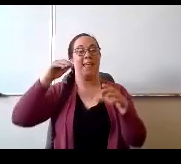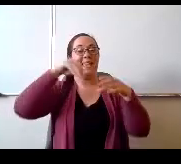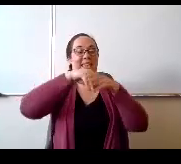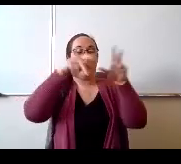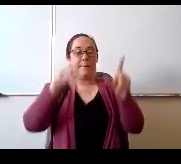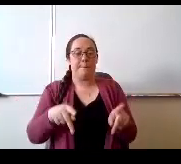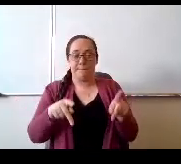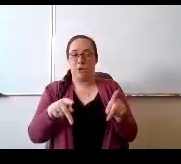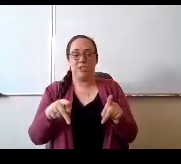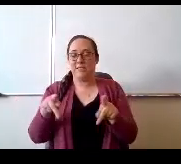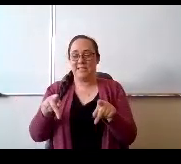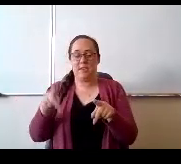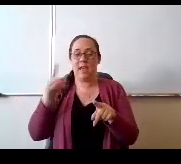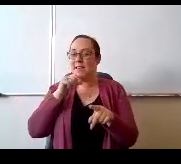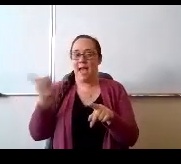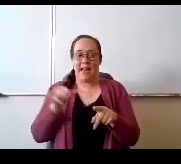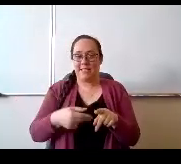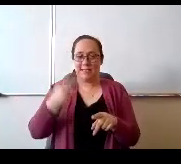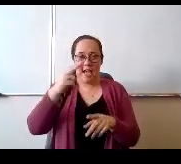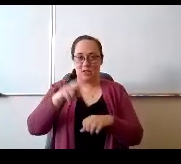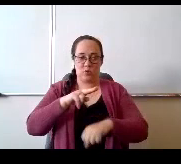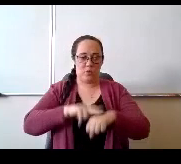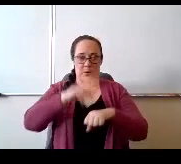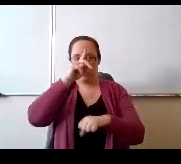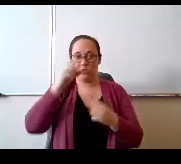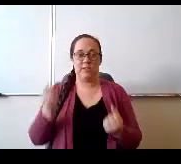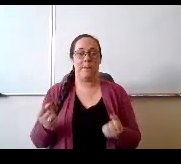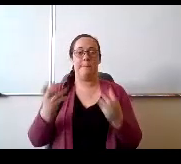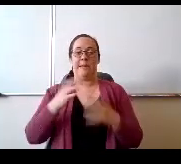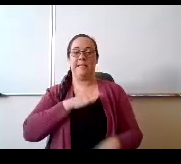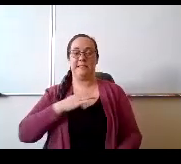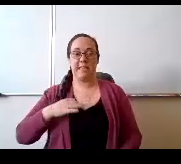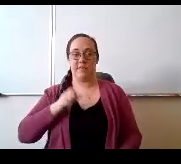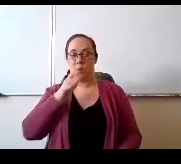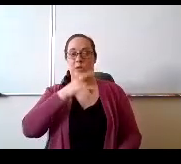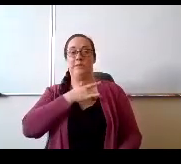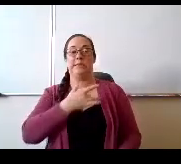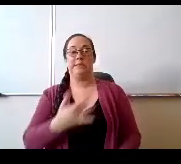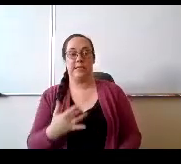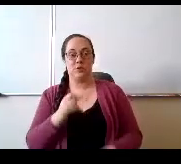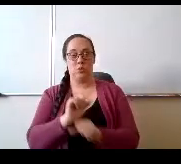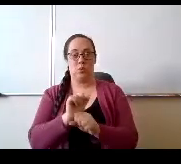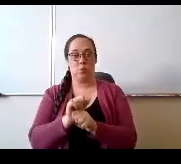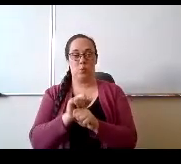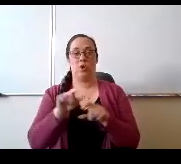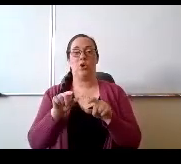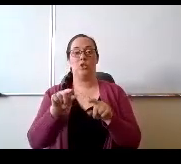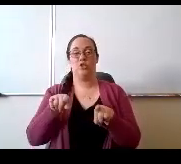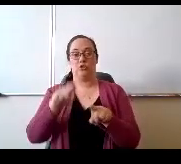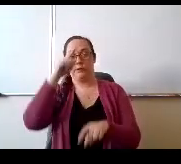as normal because a lot of staff that would normally work for us during summer